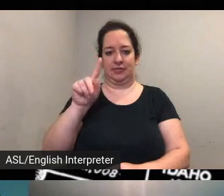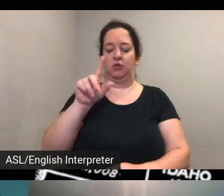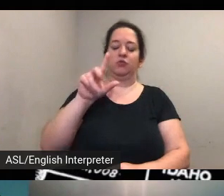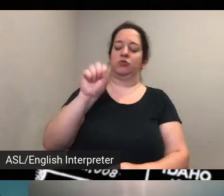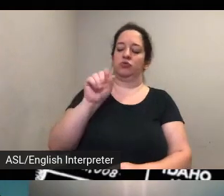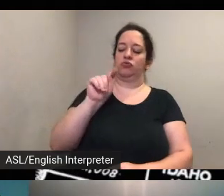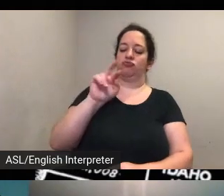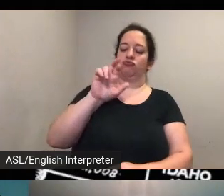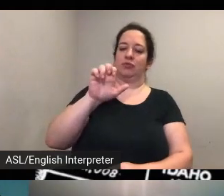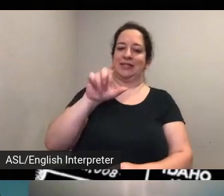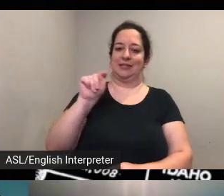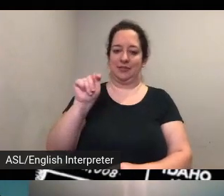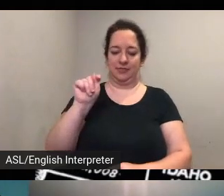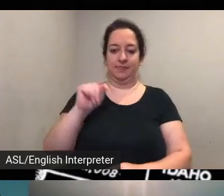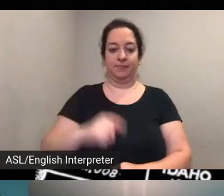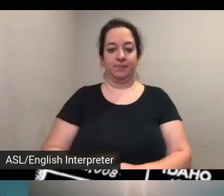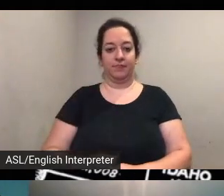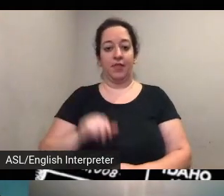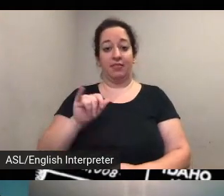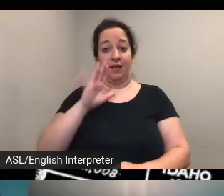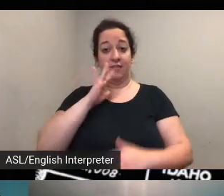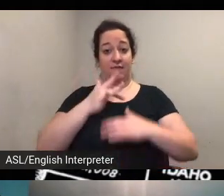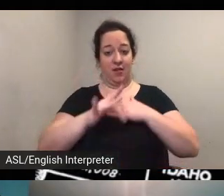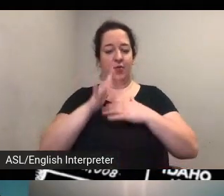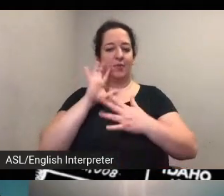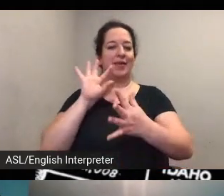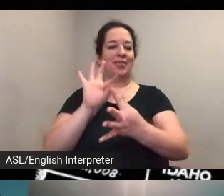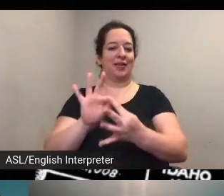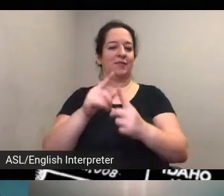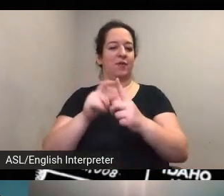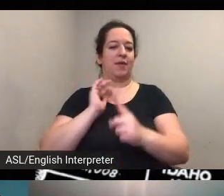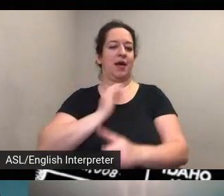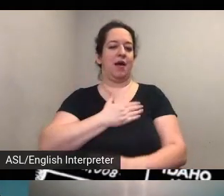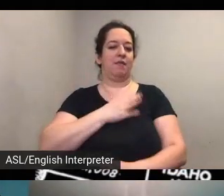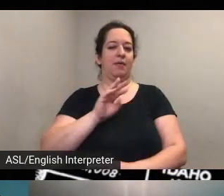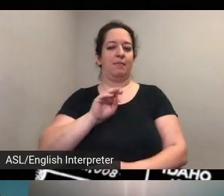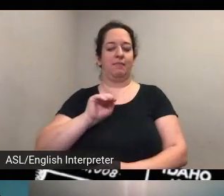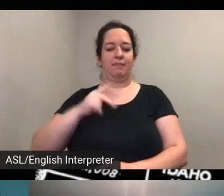are linked from our map uh so you have to check them out but what